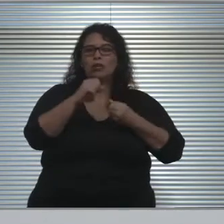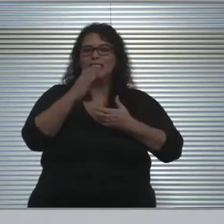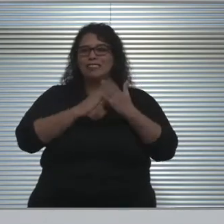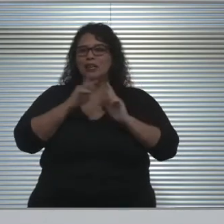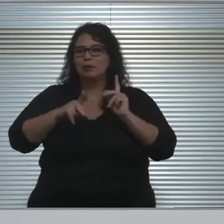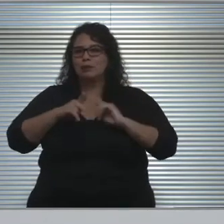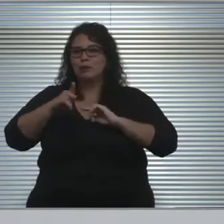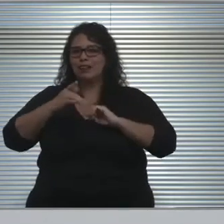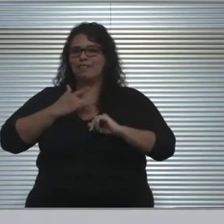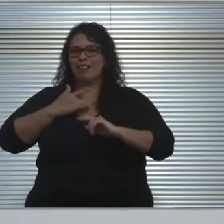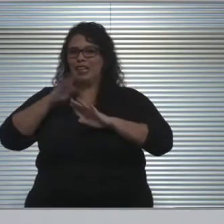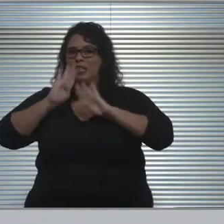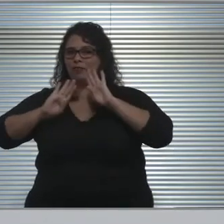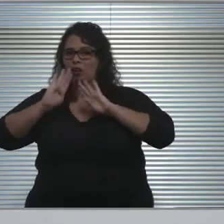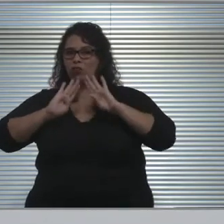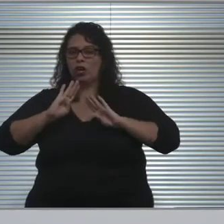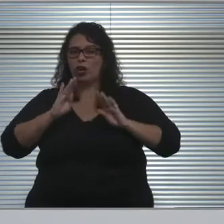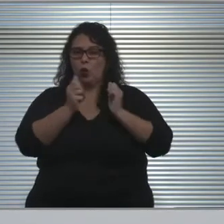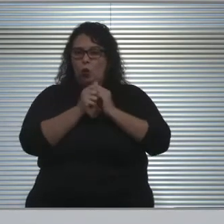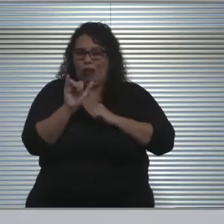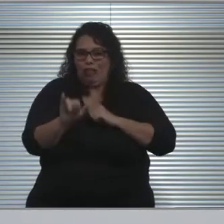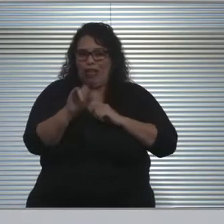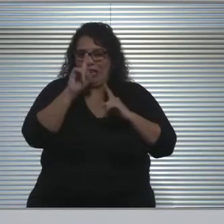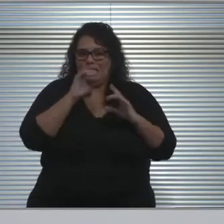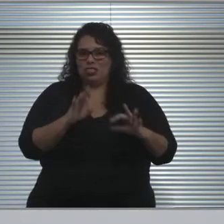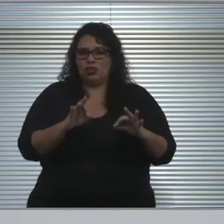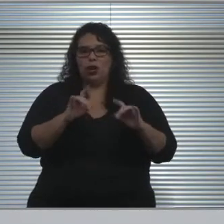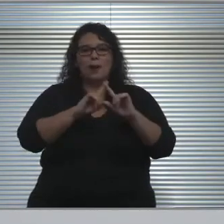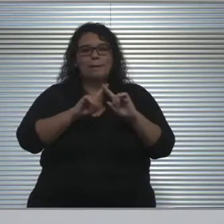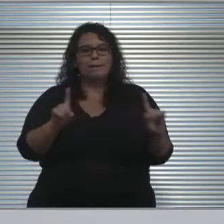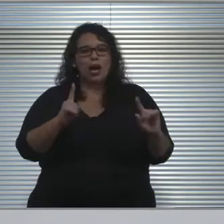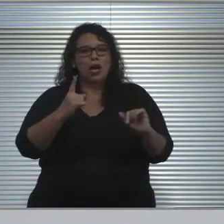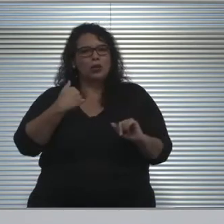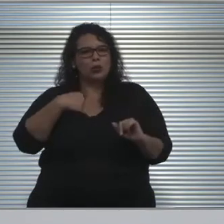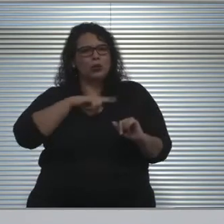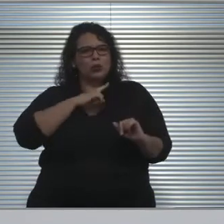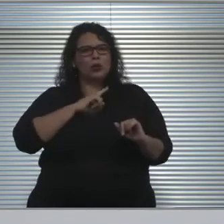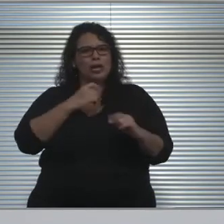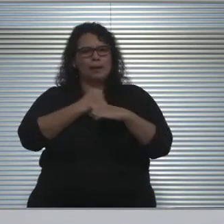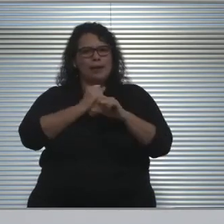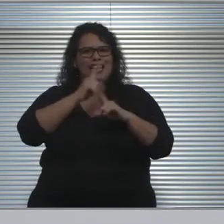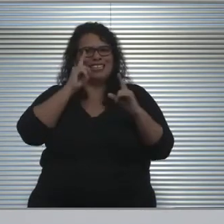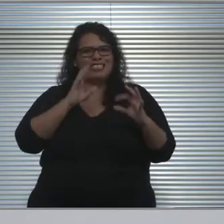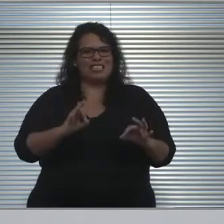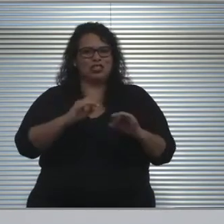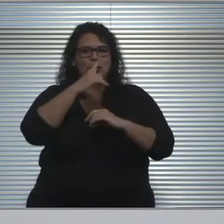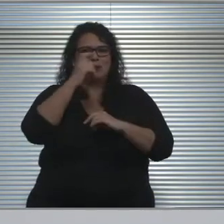Our decision has been made to be prudent around the health data that we have, the impact of cold and flu season,